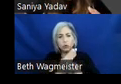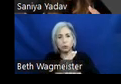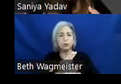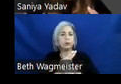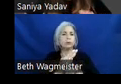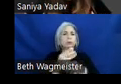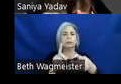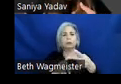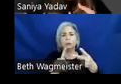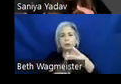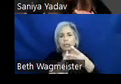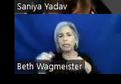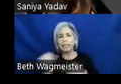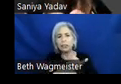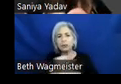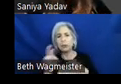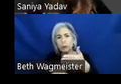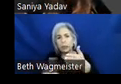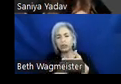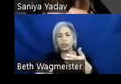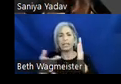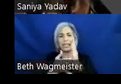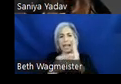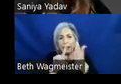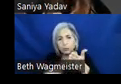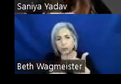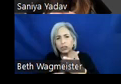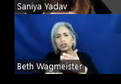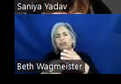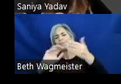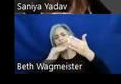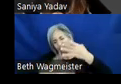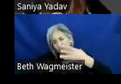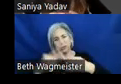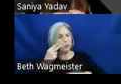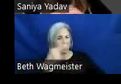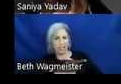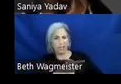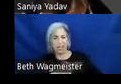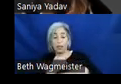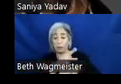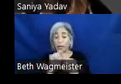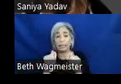user research, other, so on, for any product team there is a number of steps taken to ensure